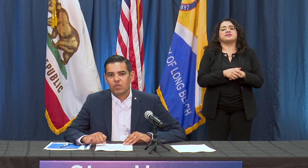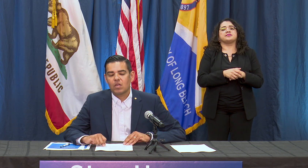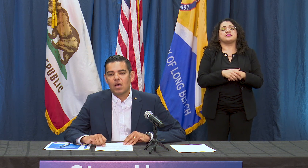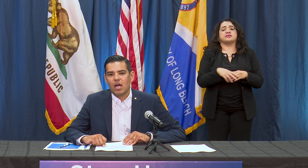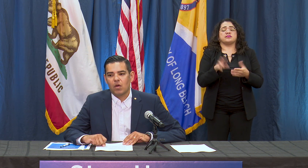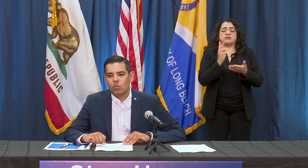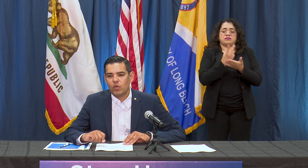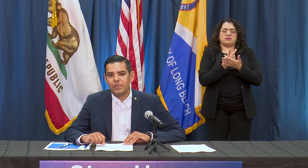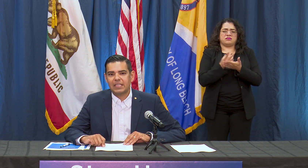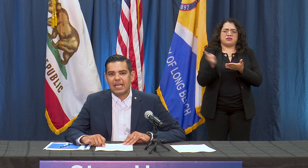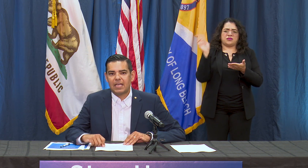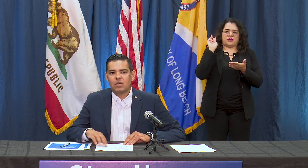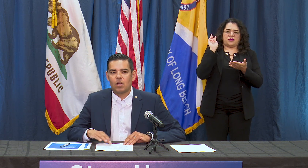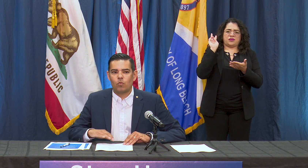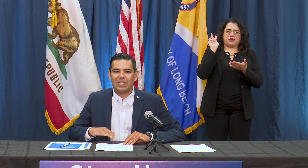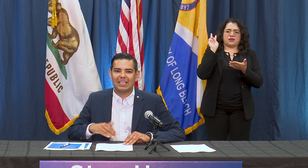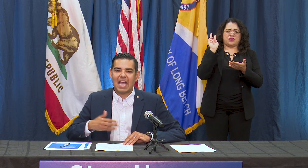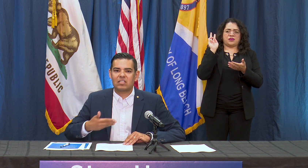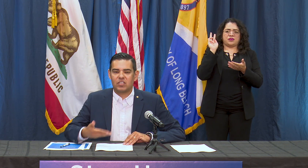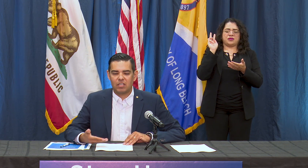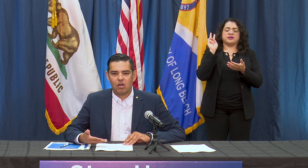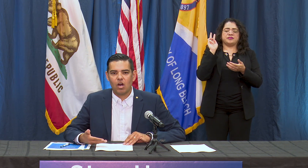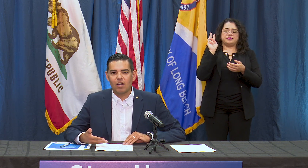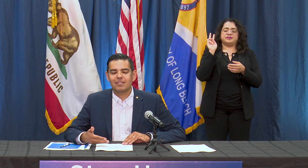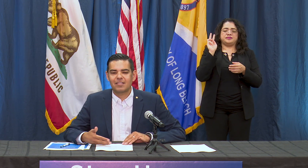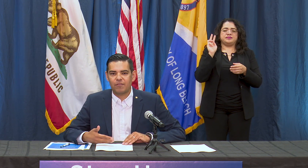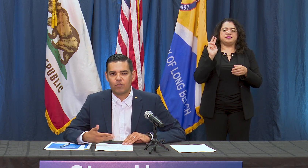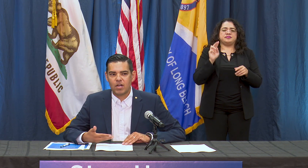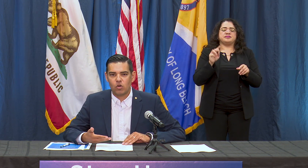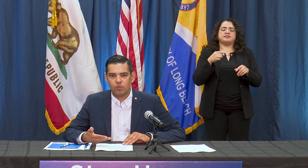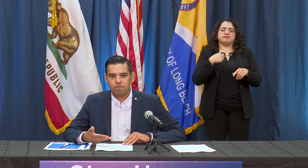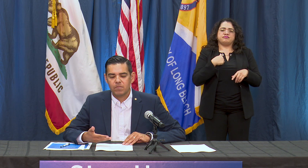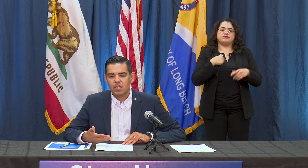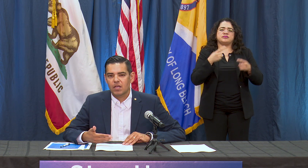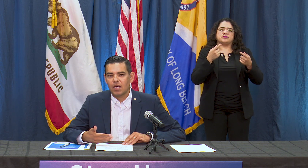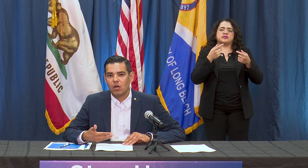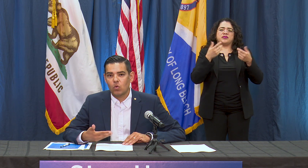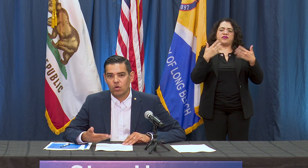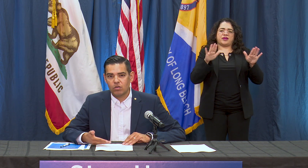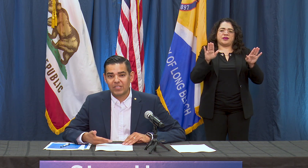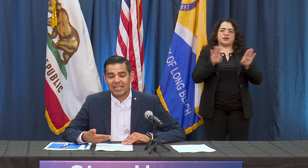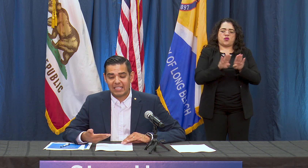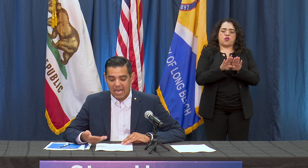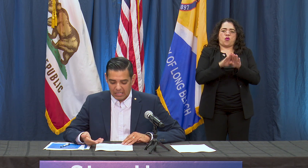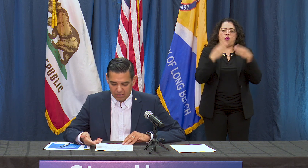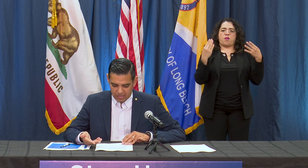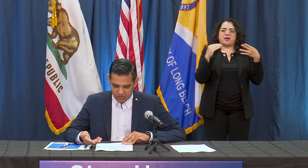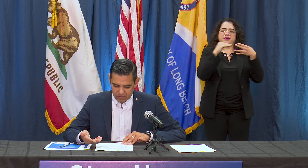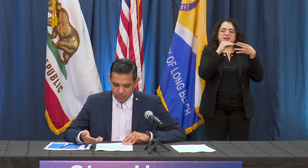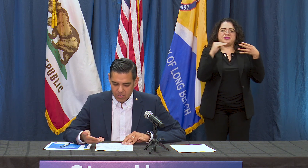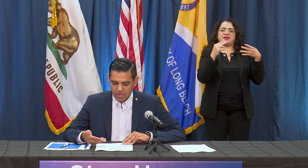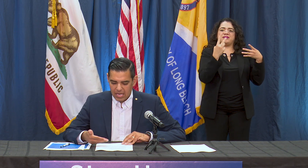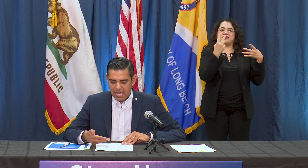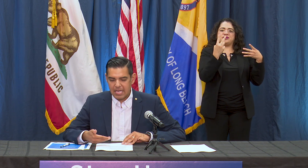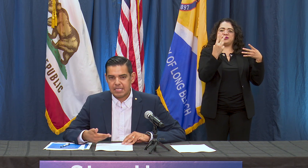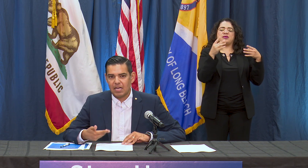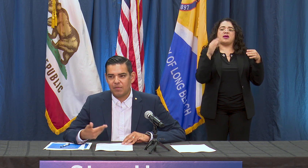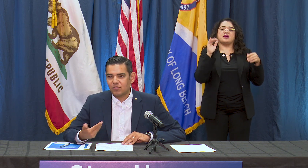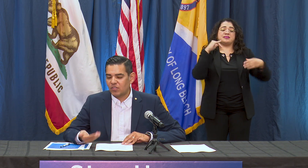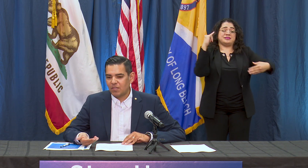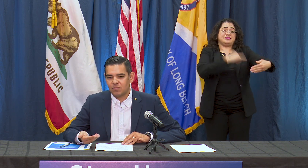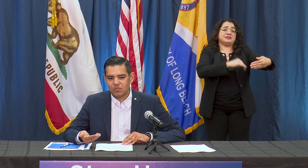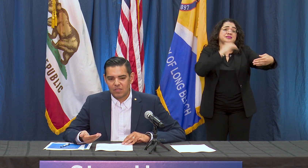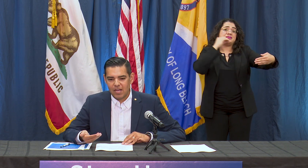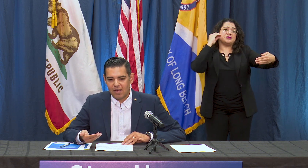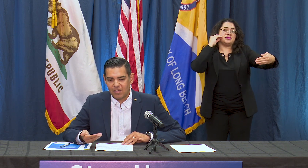we began relaxing our safer at home orders and guidelines and it seems it